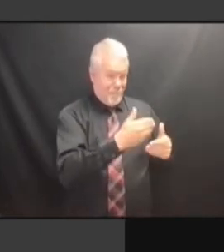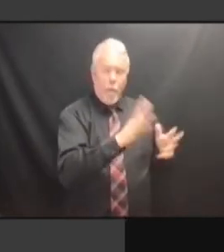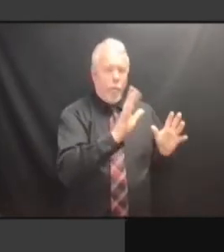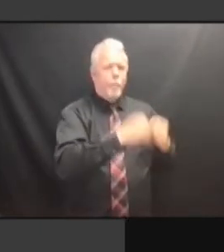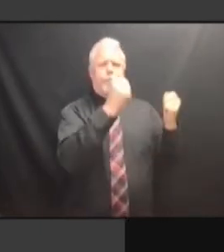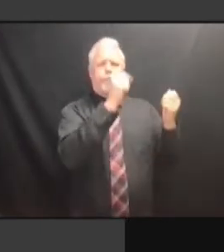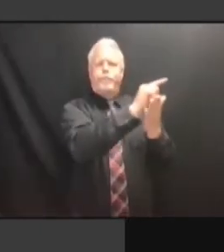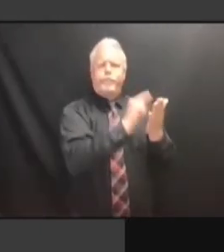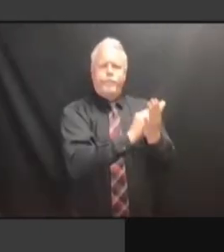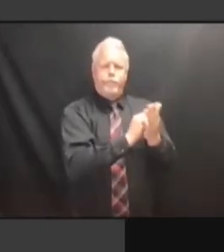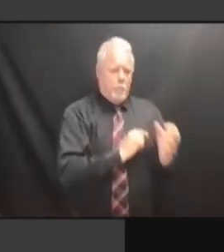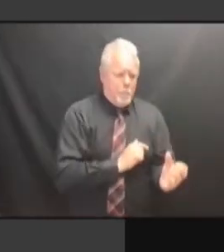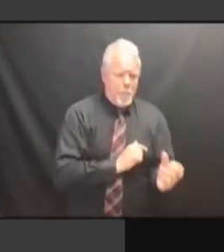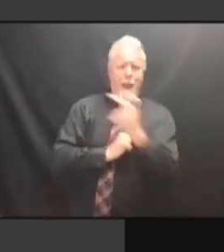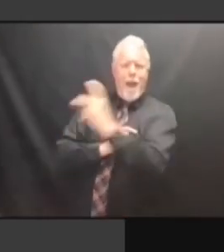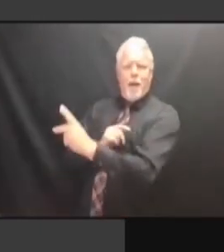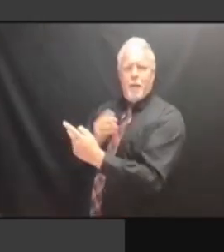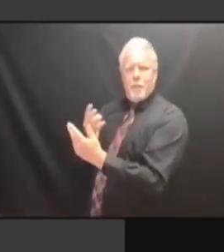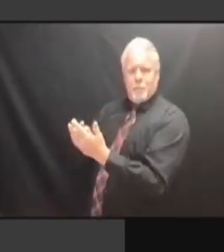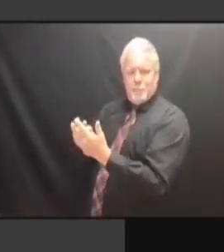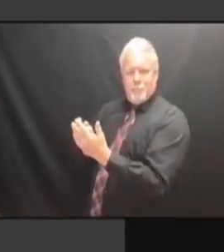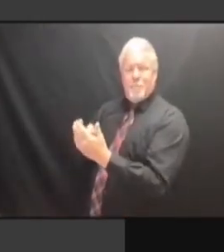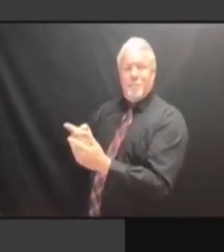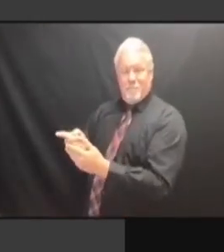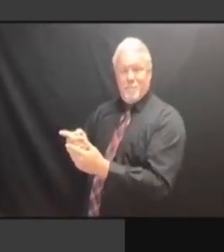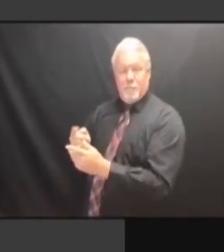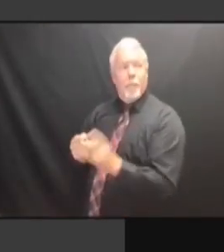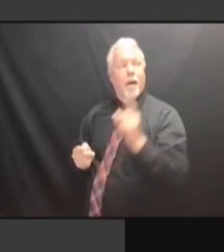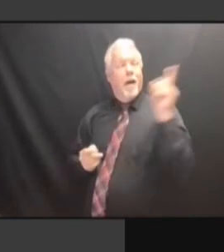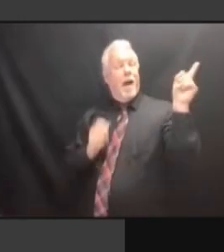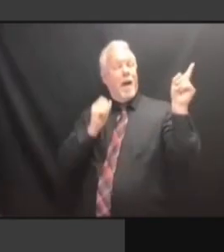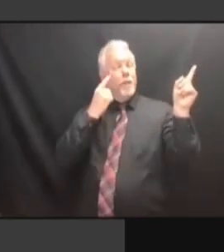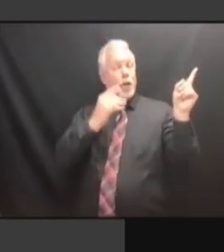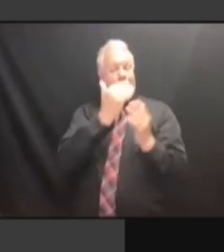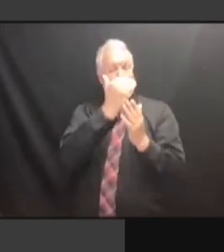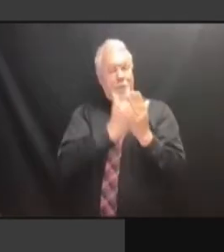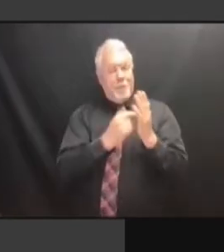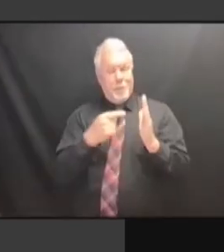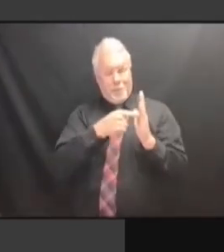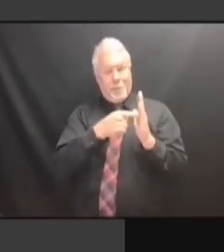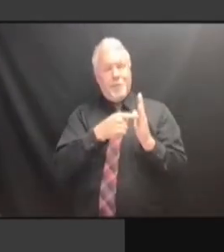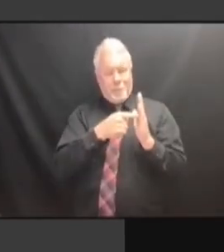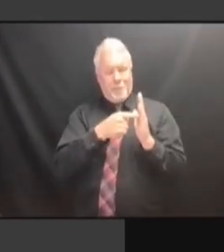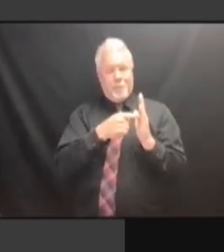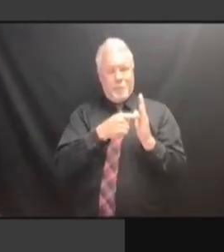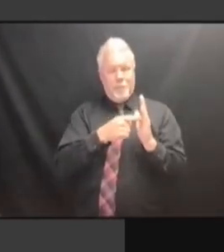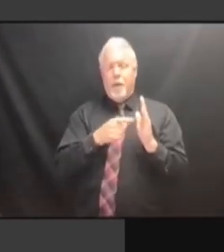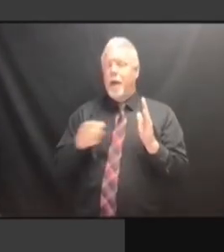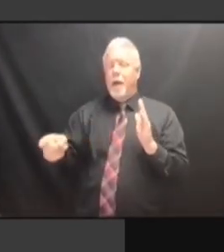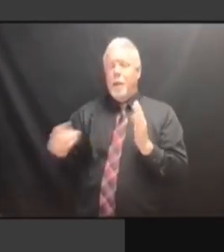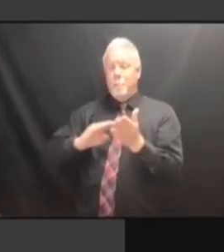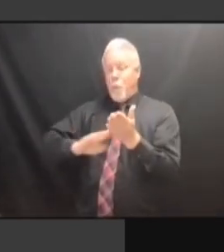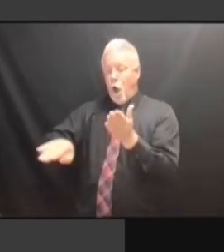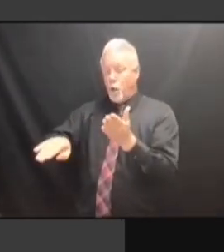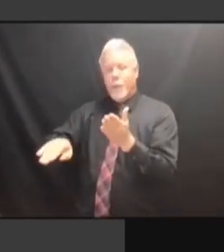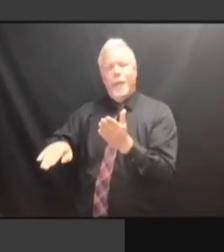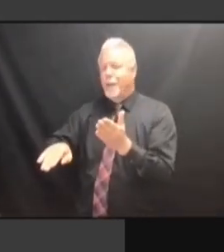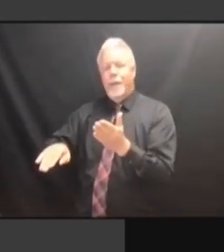YOU'RE OUT. YOU'RE OUT. BUT YOU'RE OUT. BUT WE YOU'RE OUT. BUT WE NEED YOU'RE OUT. BUT WE NEED TO YOU'RE OUT. BUT WE NEED TO KNOW YOU'RE OUT. BUT WE NEED TO KNOW WHEN YOU'RE OUT. BUT WE NEED TO KNOW WHEN YOU YOU'RE OUT. BUT WE NEED TO KNOW WHEN YOU GO BUT WE NEED TO KNOW WHEN YOU GO BUT WE NEED TO KNOW WHEN YOU GO BACK BUT WE NEED TO KNOW WHEN YOU GO BACK IN. BACK IN. BACK IN. WE'RE BACK IN. WE'RE WORKING BACK IN. WE'RE WORKING ON BACK IN. WE'RE WORKING ON THAT BACK IN. WE'RE WORKING ON THAT DATA WE'RE WORKING ON THAT DATA WE'RE WORKING ON THAT DATA STREAM. STREAM. STREAM. THE STREAM. THE CURRENT STREAM. THE CURRENT DATA STREAM. THE CURRENT DATA STREAM STREAM. THE CURRENT DATA STREAM HAS THE CURRENT DATA STREAM HAS THE CURRENT DATA STREAM HAS NEVER THE CURRENT DATA STREAM HAS NEVER BEEN THE CURRENT DATA STREAM HAS NEVER BEEN PERFECT. NEVER BEEN PERFECT.